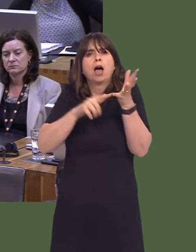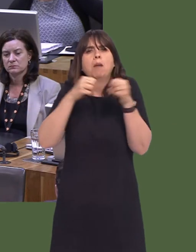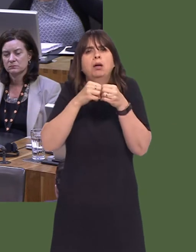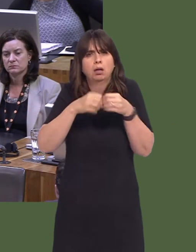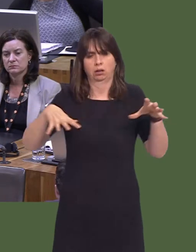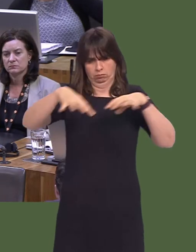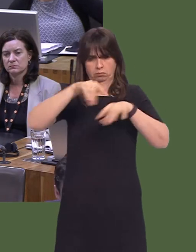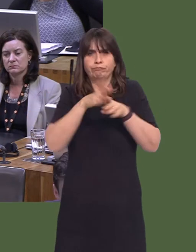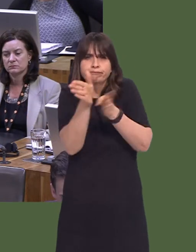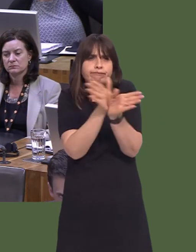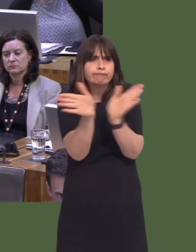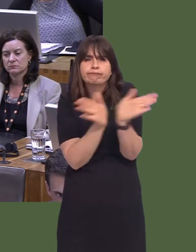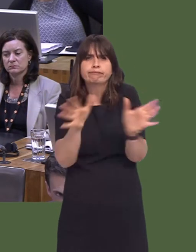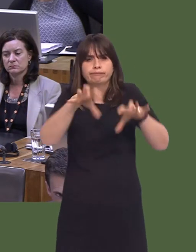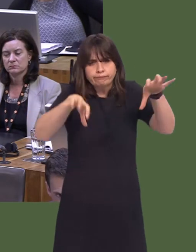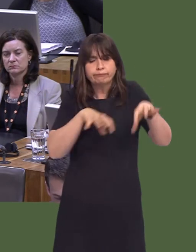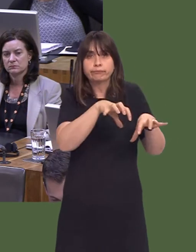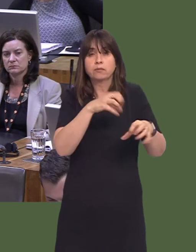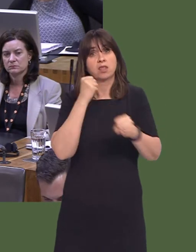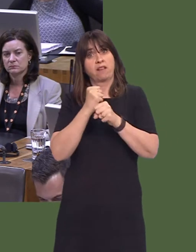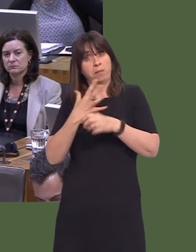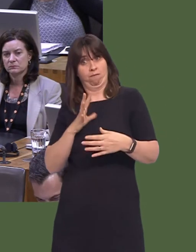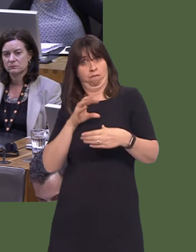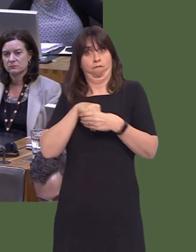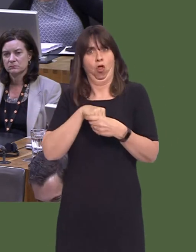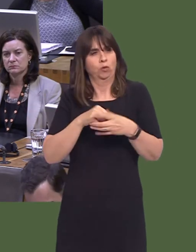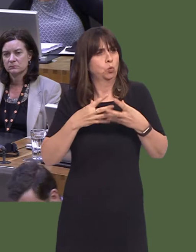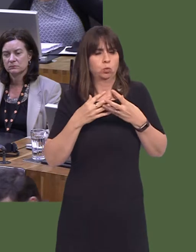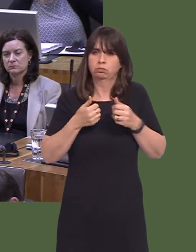So, I think it is appropriate for Government to become involved in developing the heart